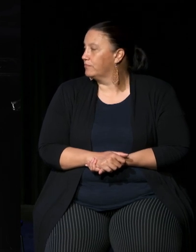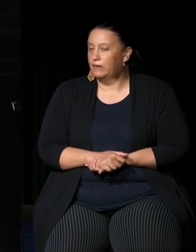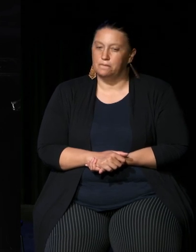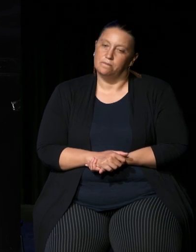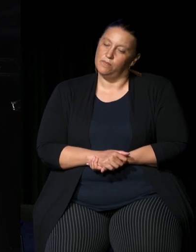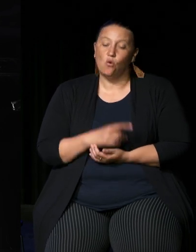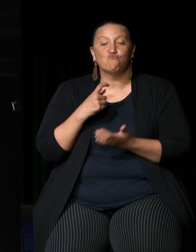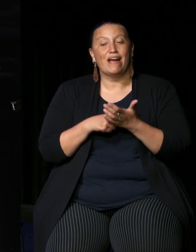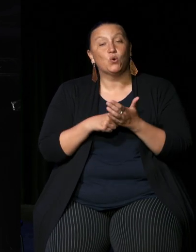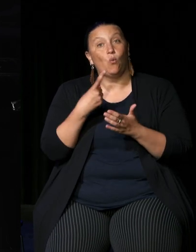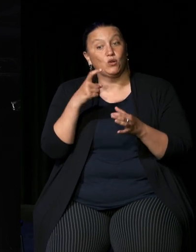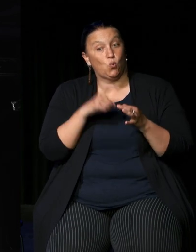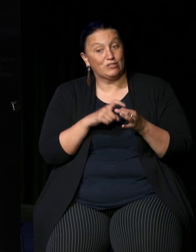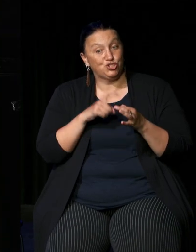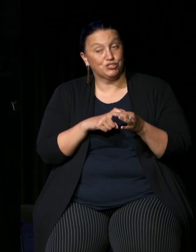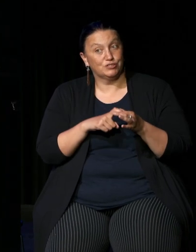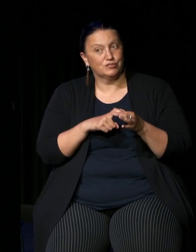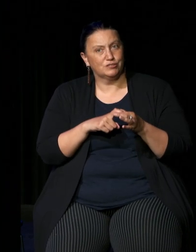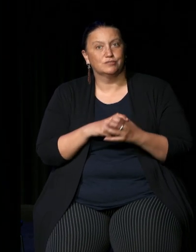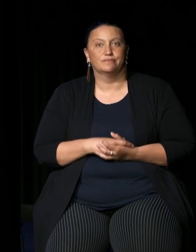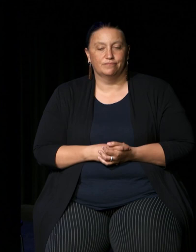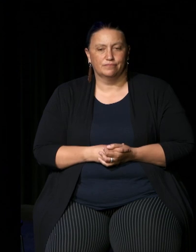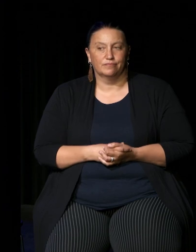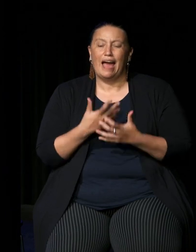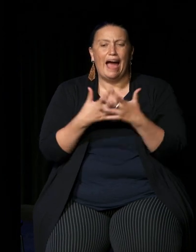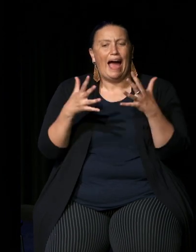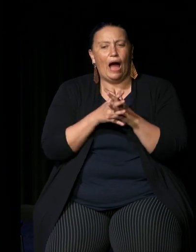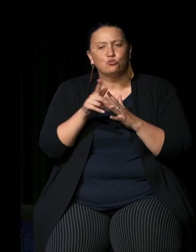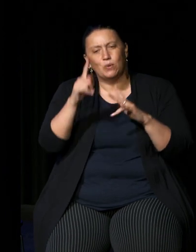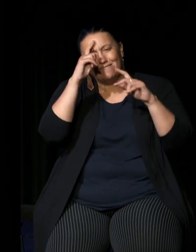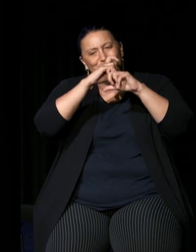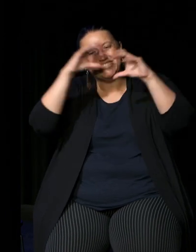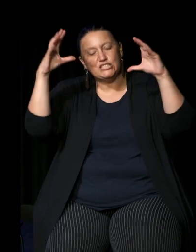uh a good one to talk to and that is how do you envisage the voice mechanism providing Equitable